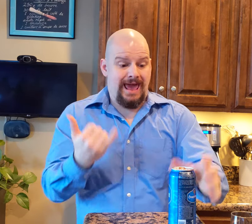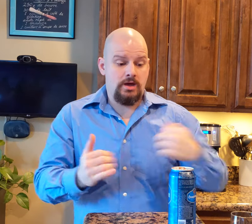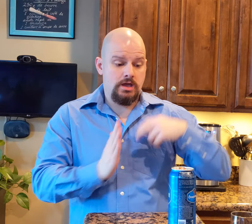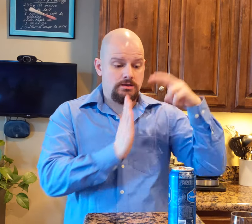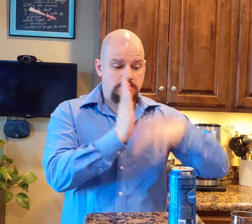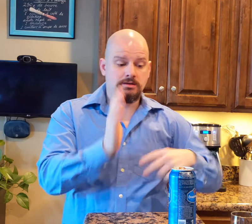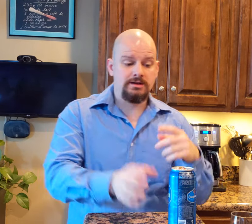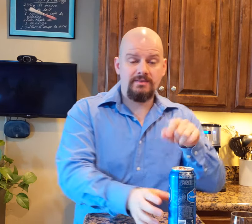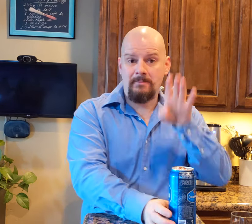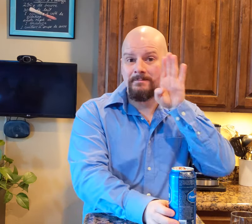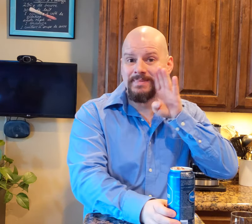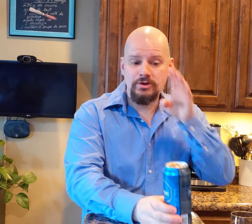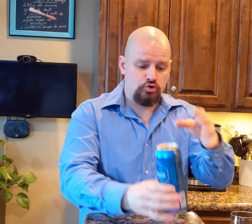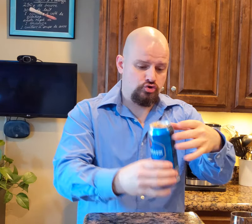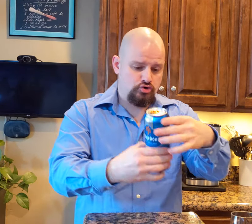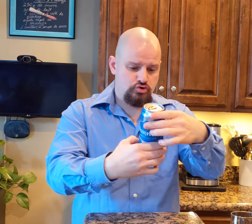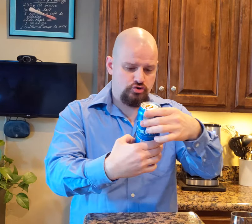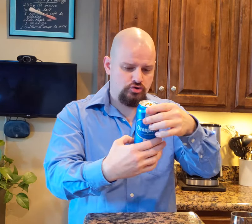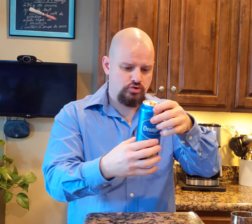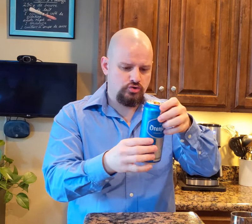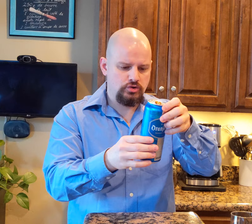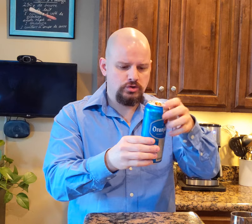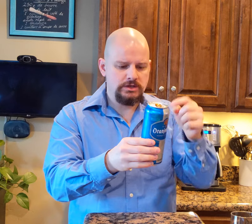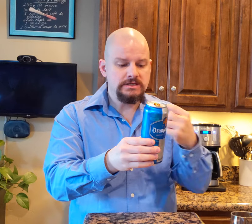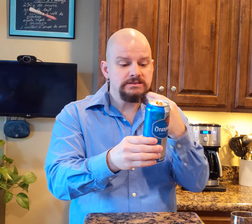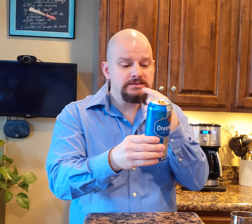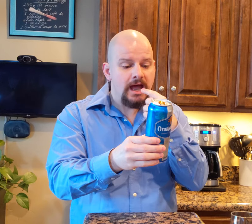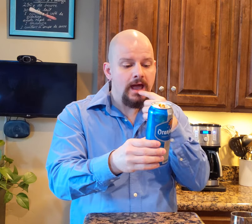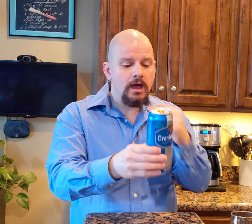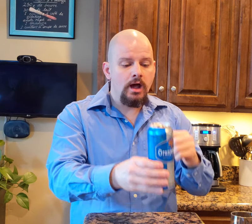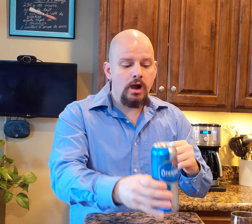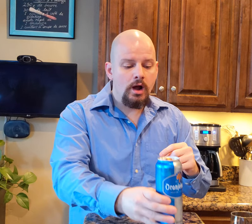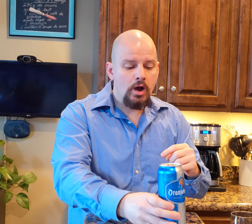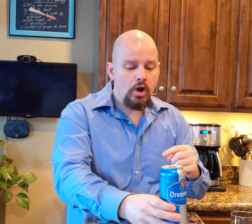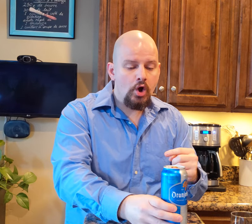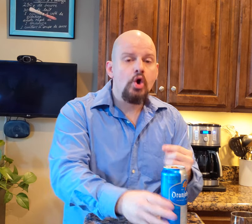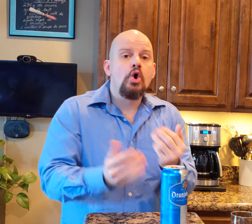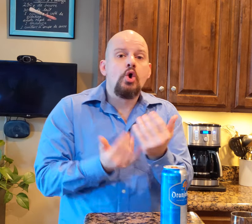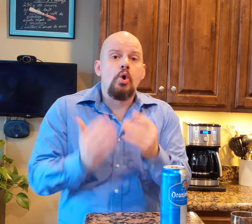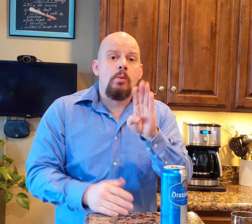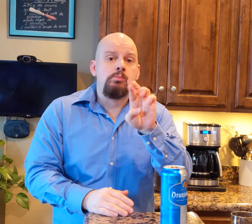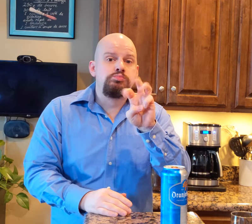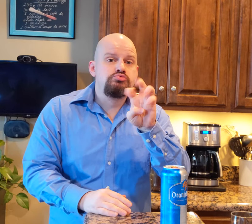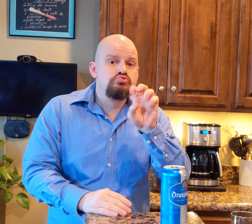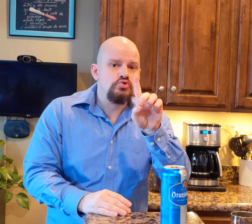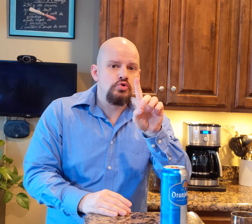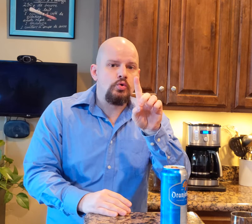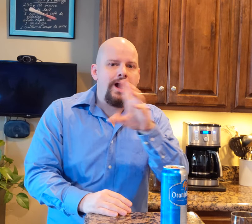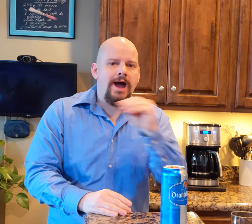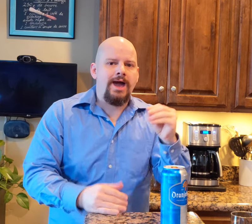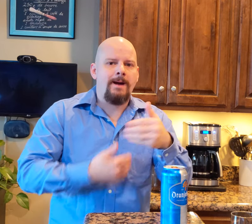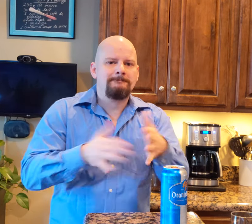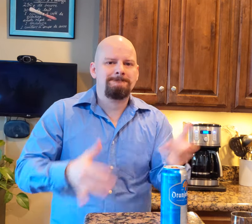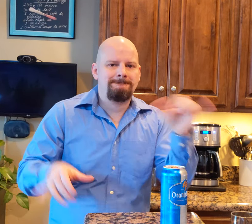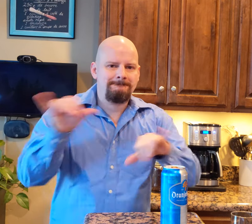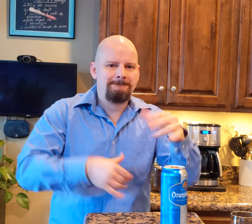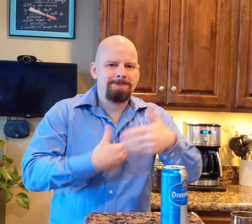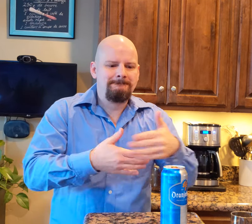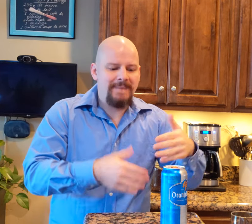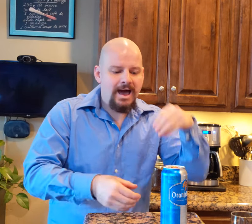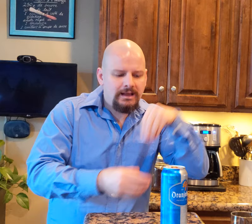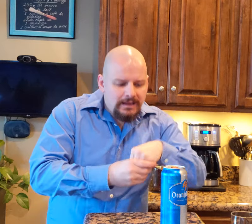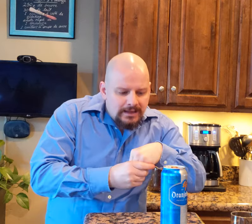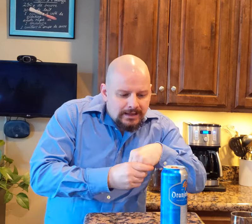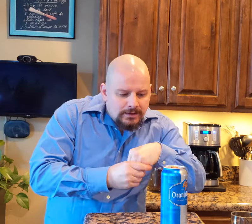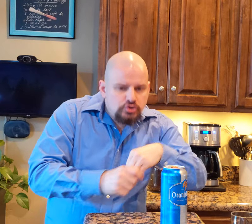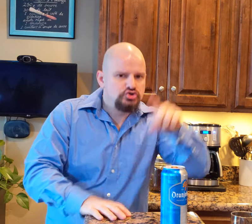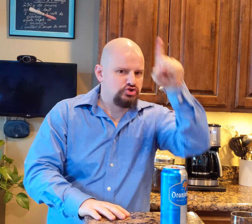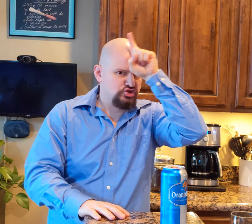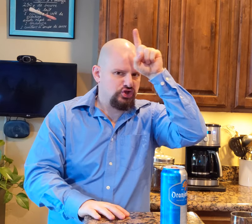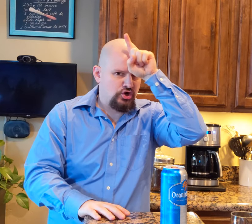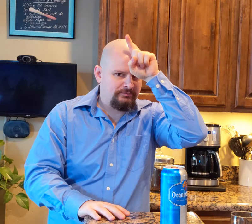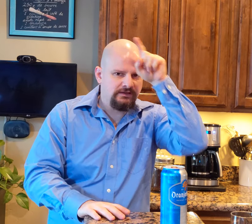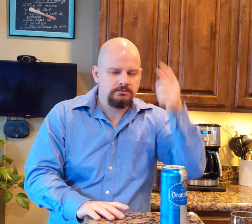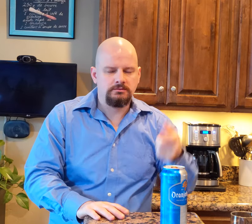Right now, the label on this beer says "Brewed and packed in Germany."